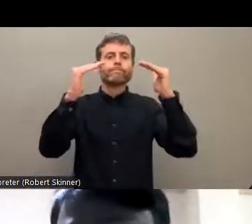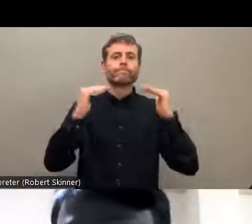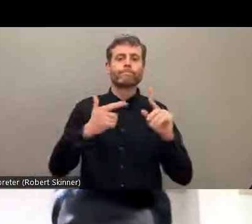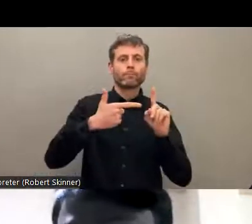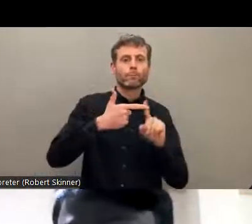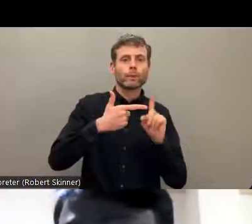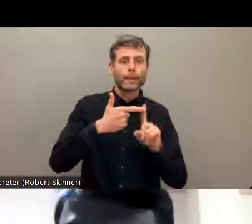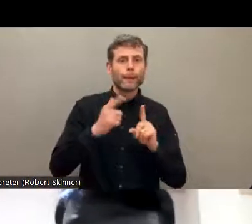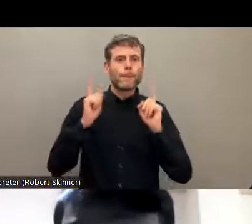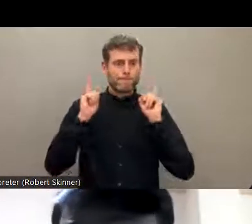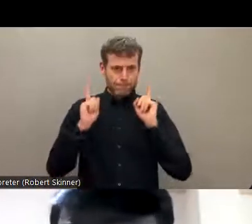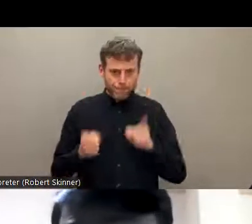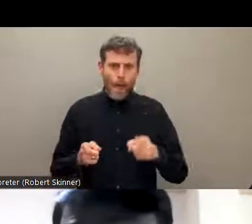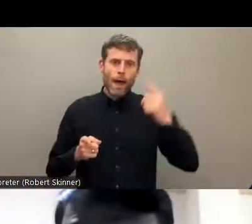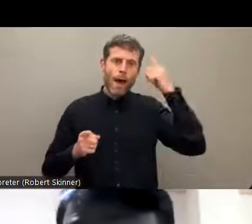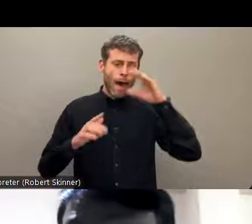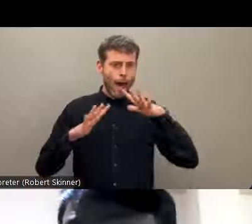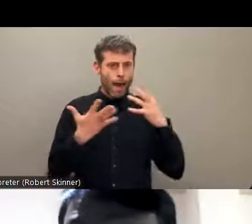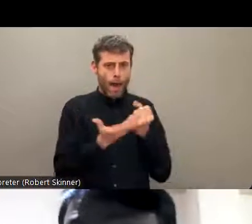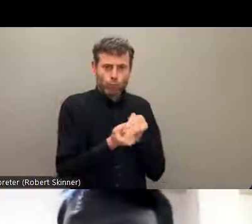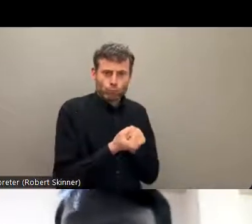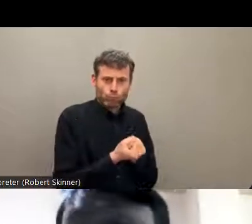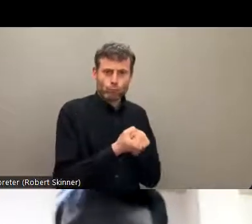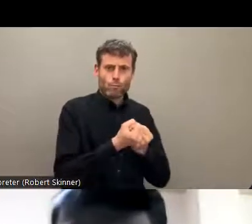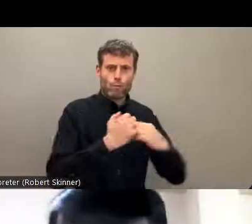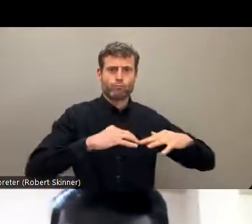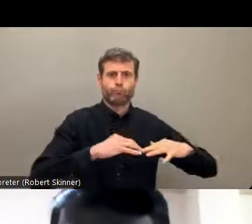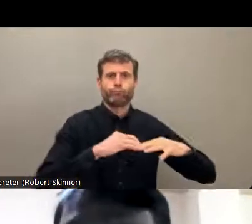Dalit people with disabilities so that they can speak up